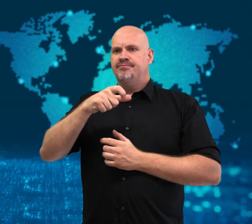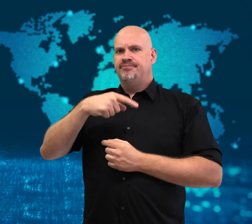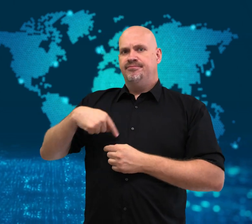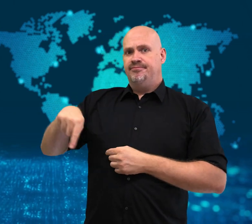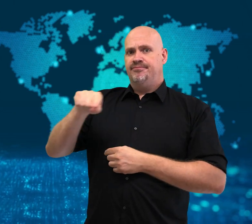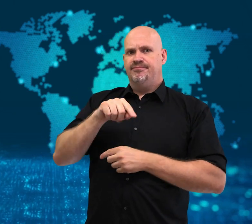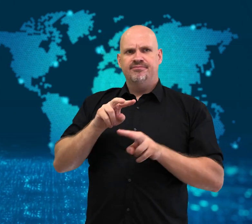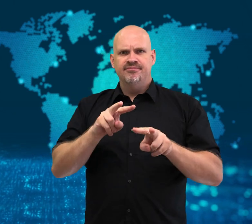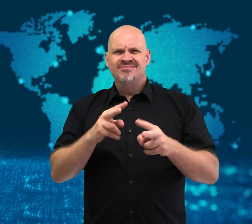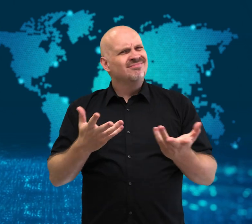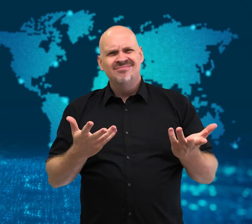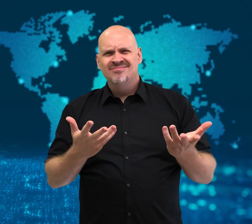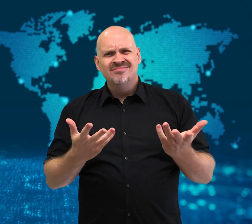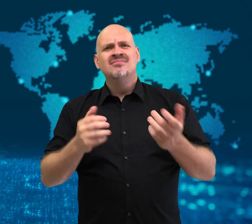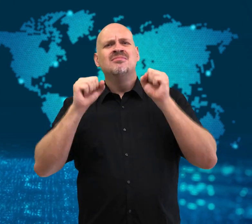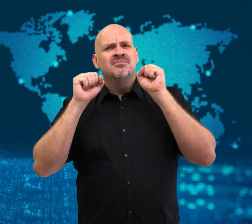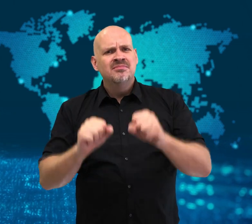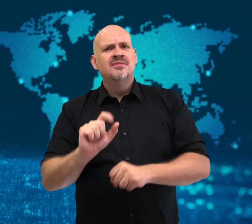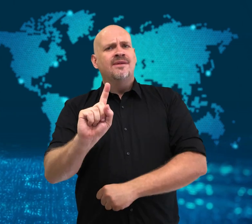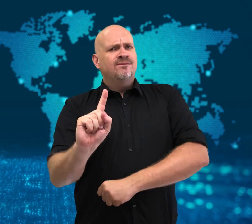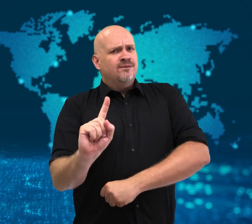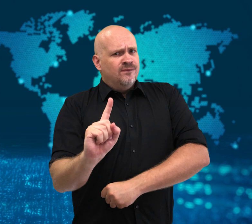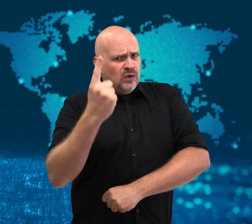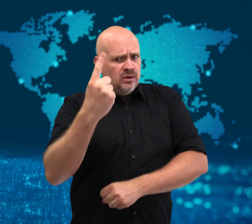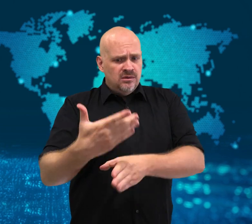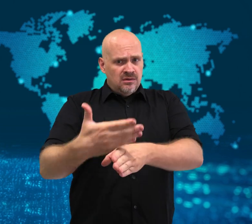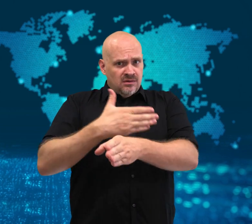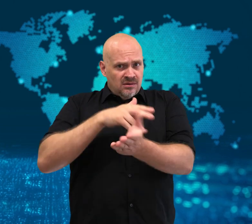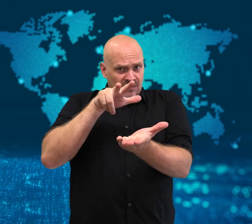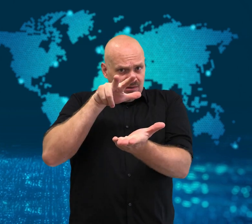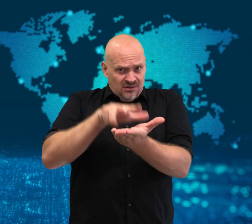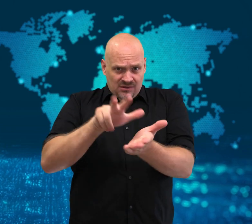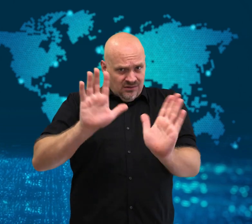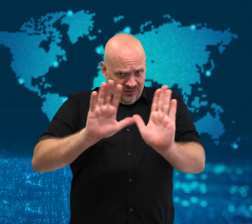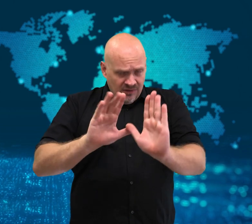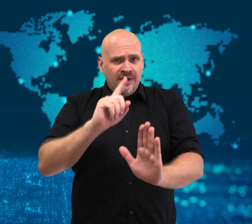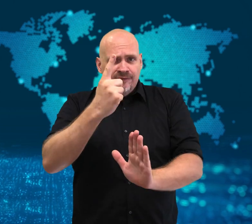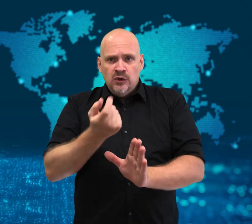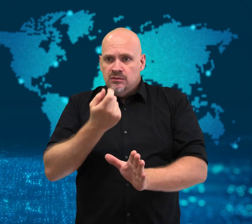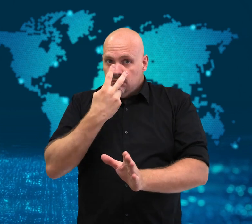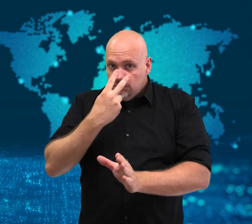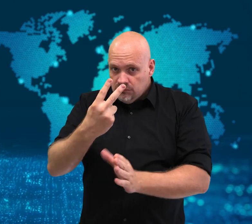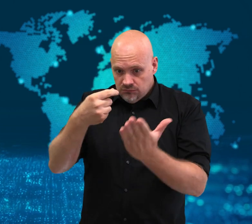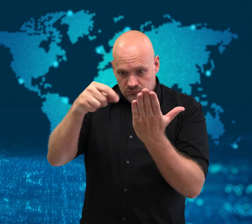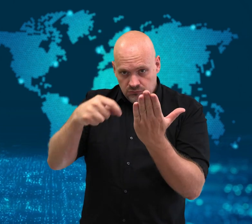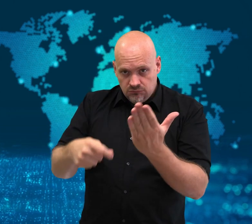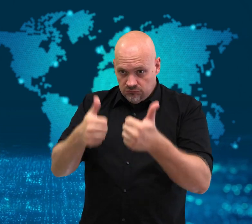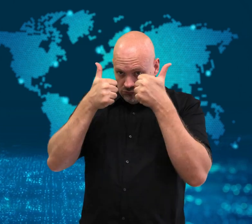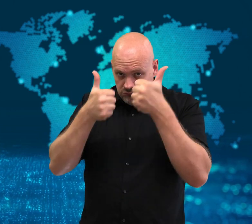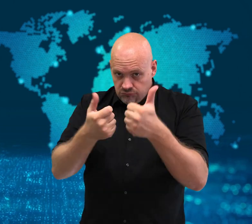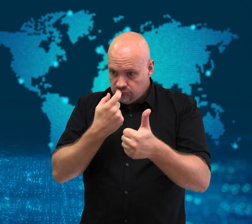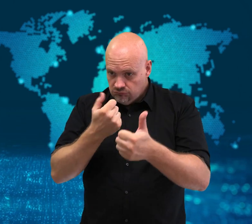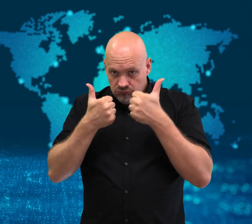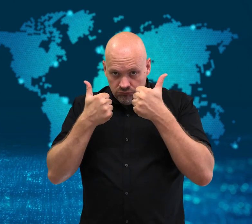but critics say that the additional tests should be